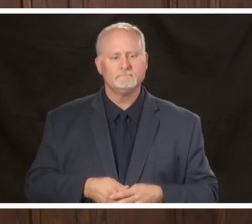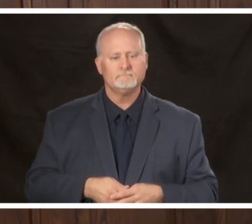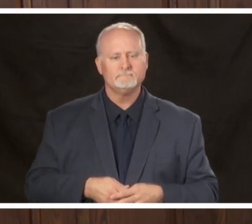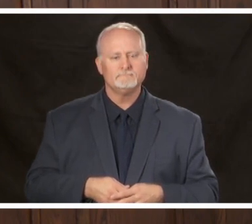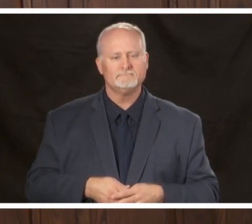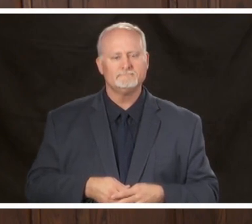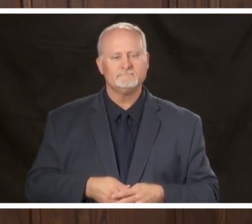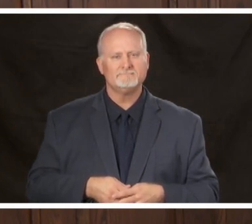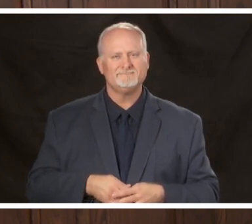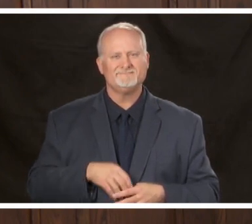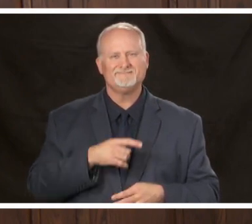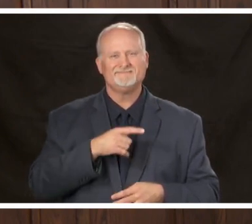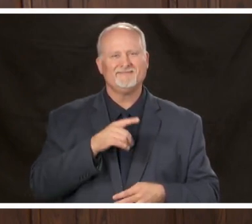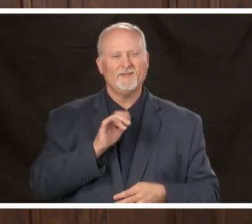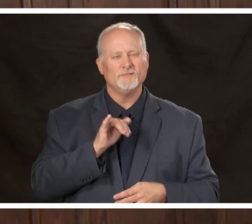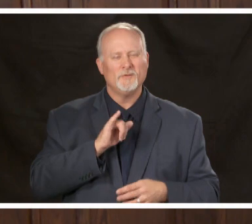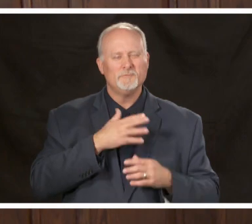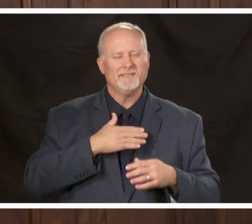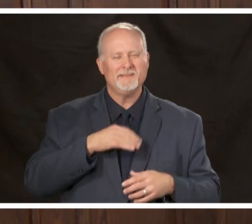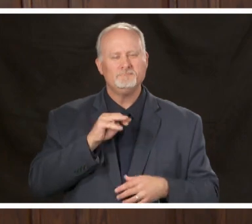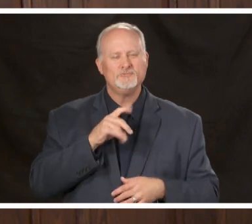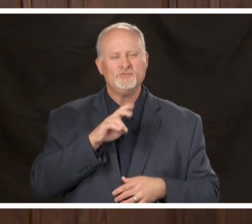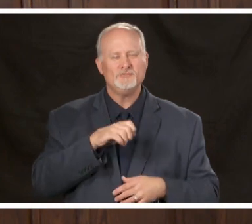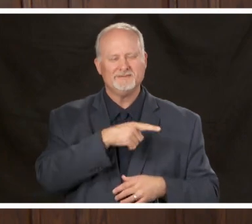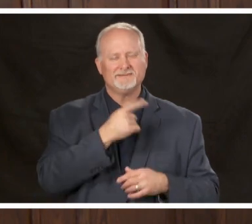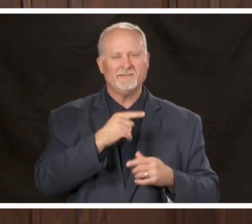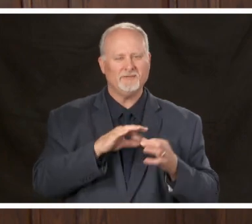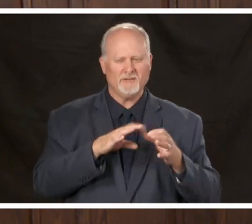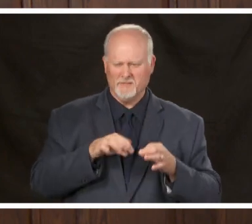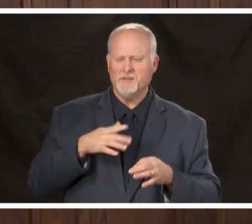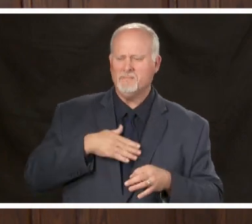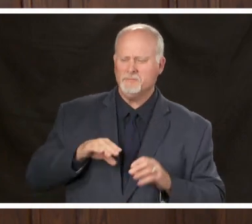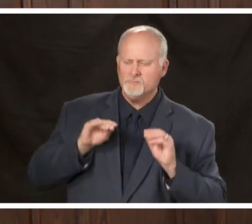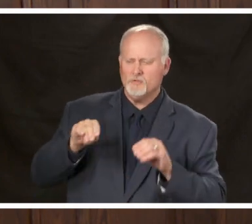also please mute your line